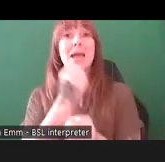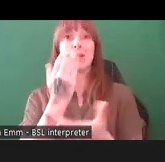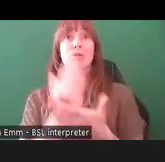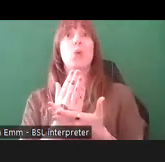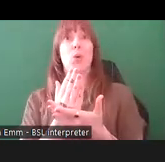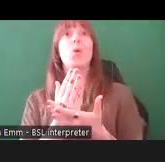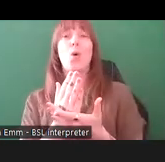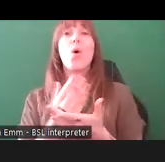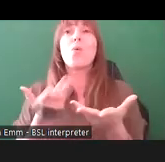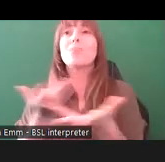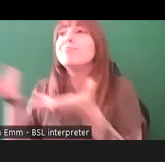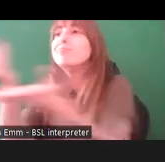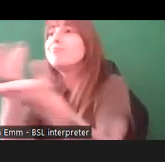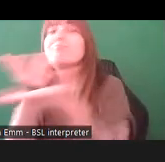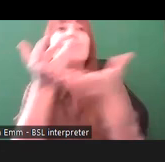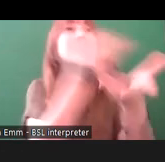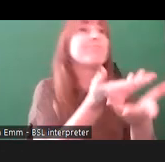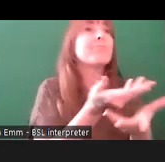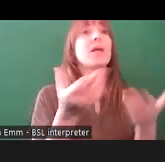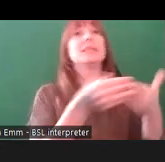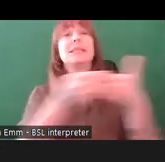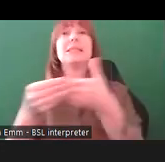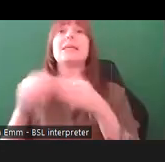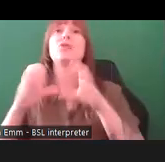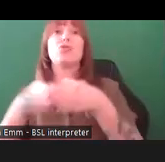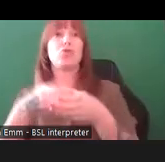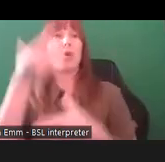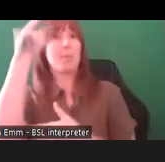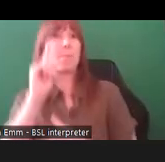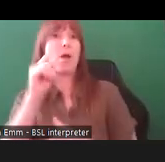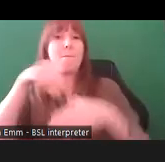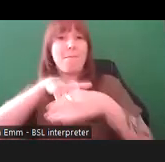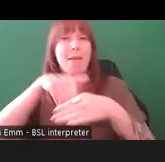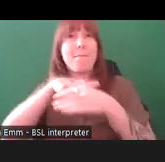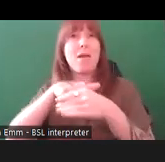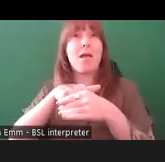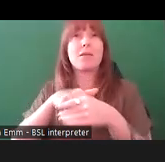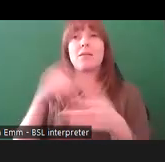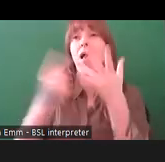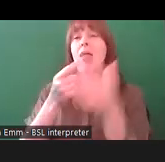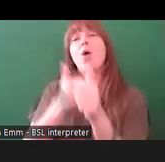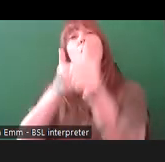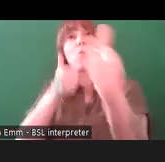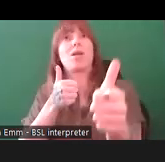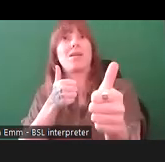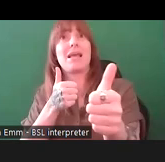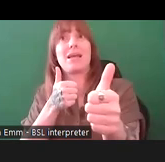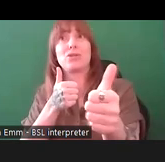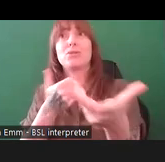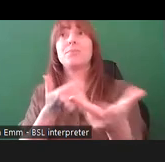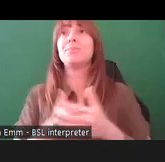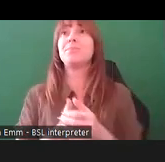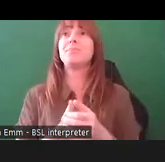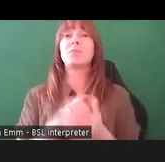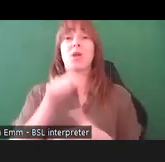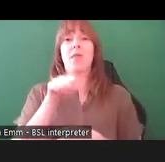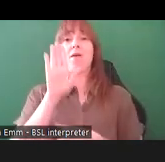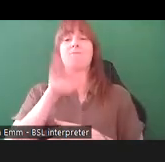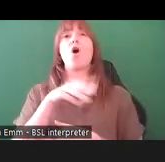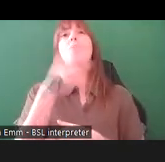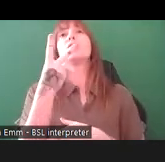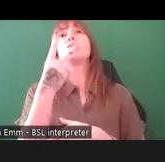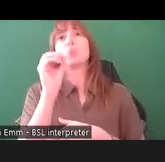talk to through steering group members. That was in 2019 and then Covid arrived, and we all know